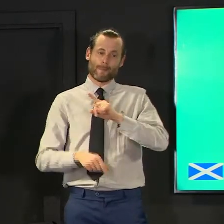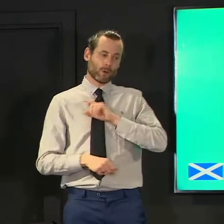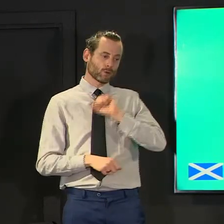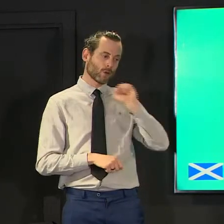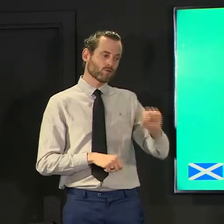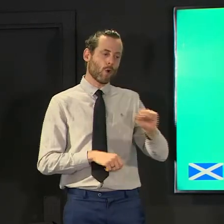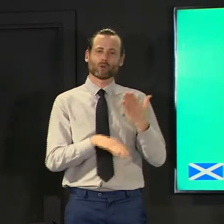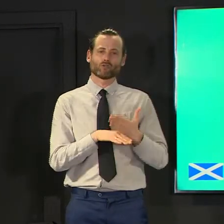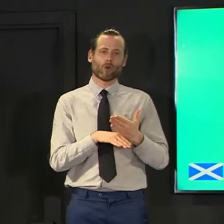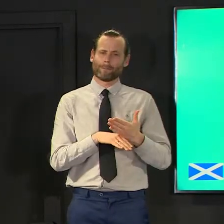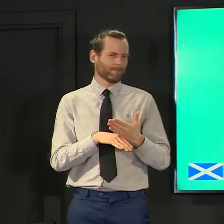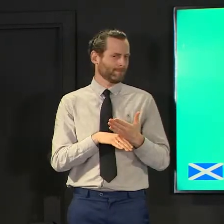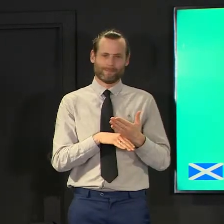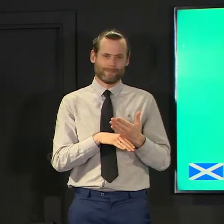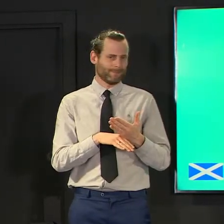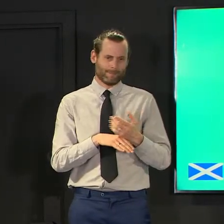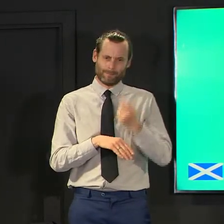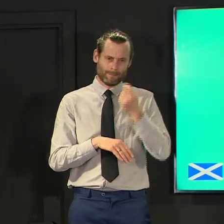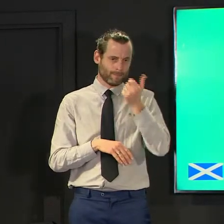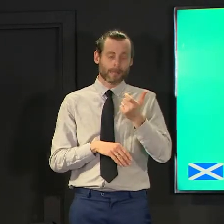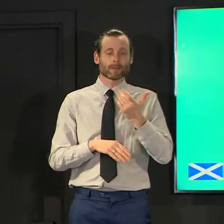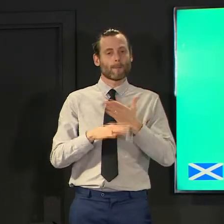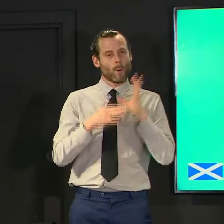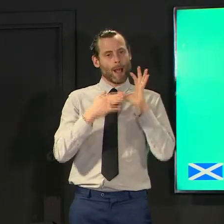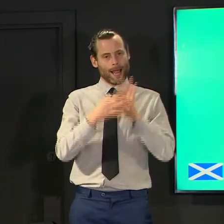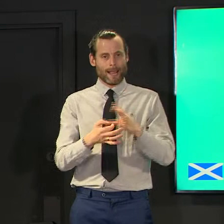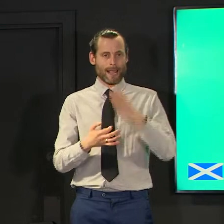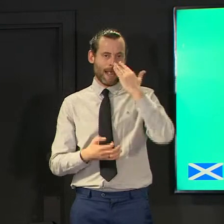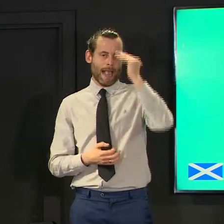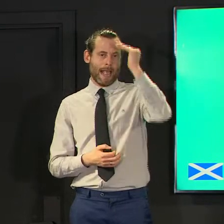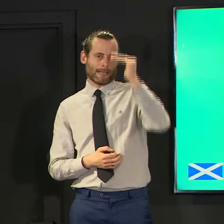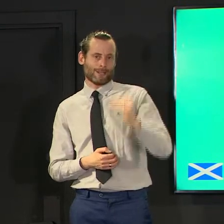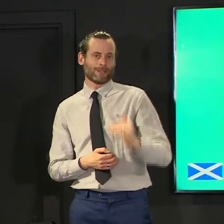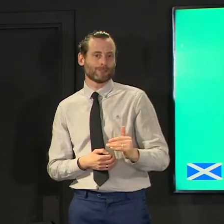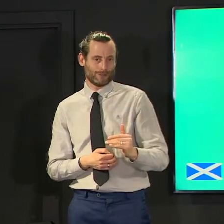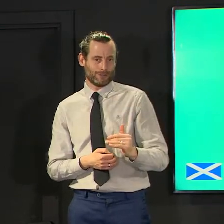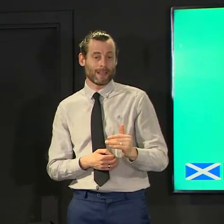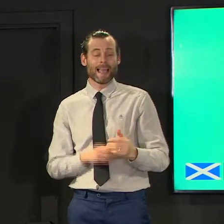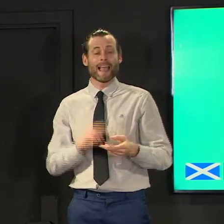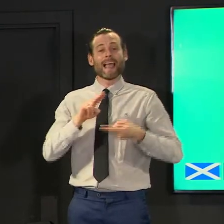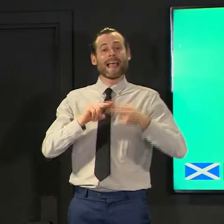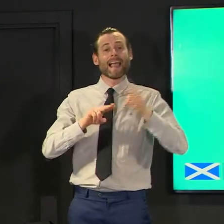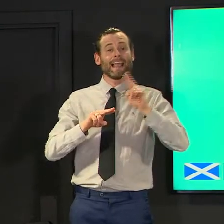prioritize by occupation they could have said that today they didn't they chose to tell us to